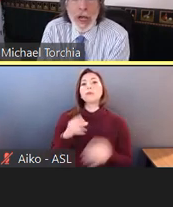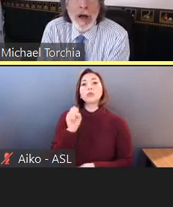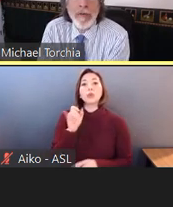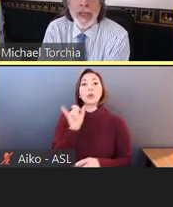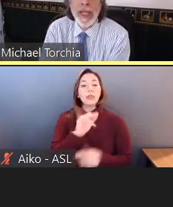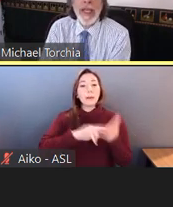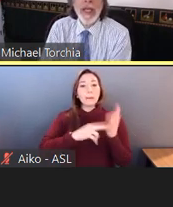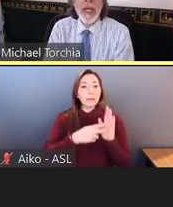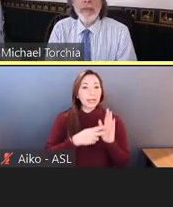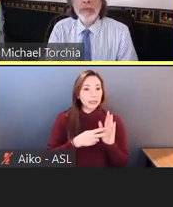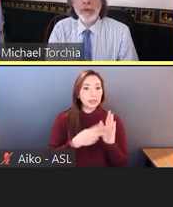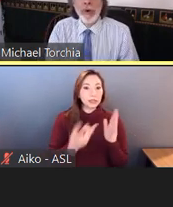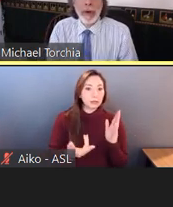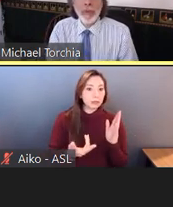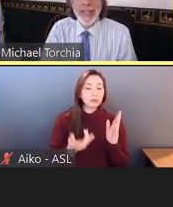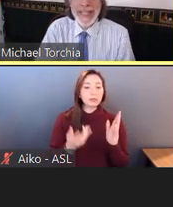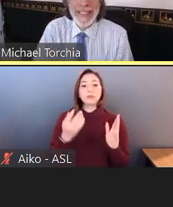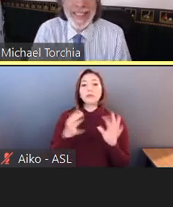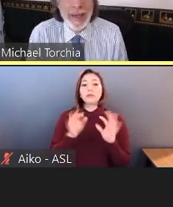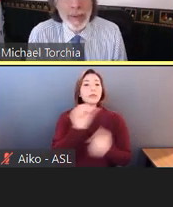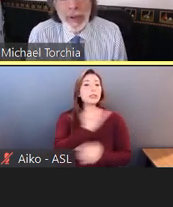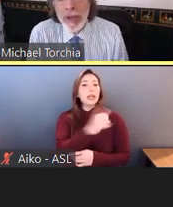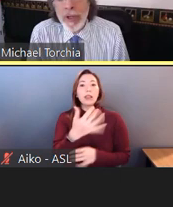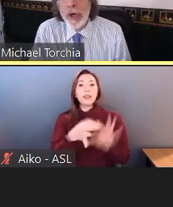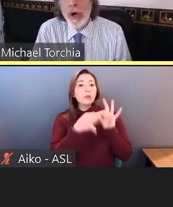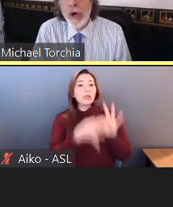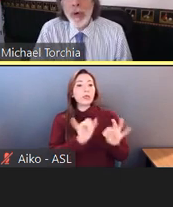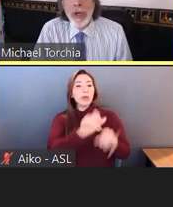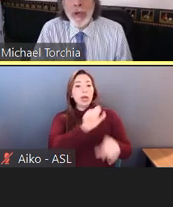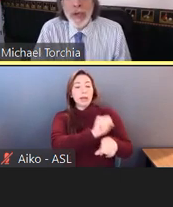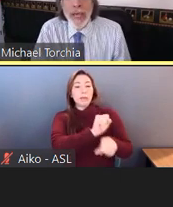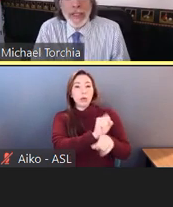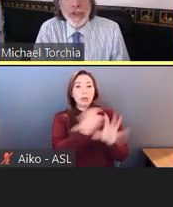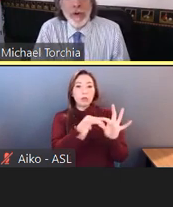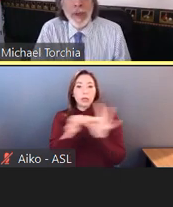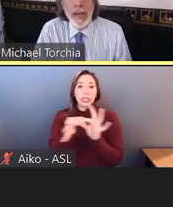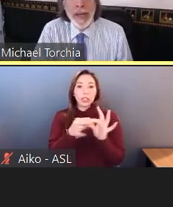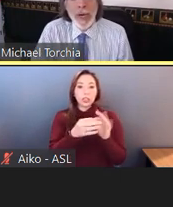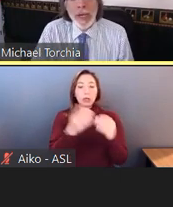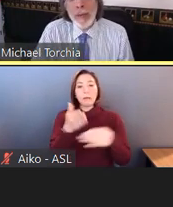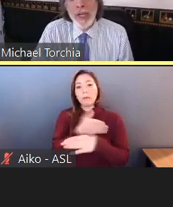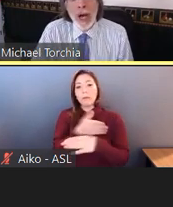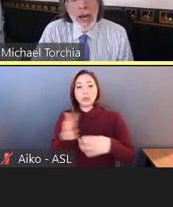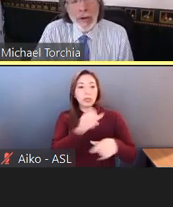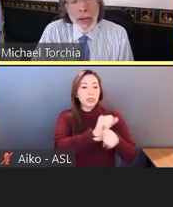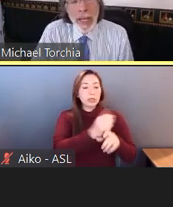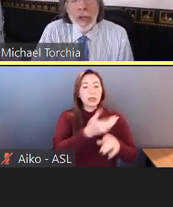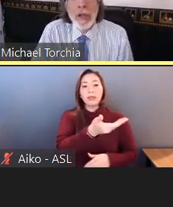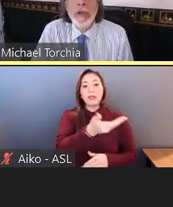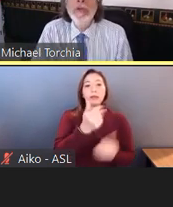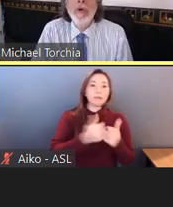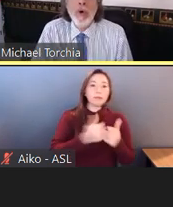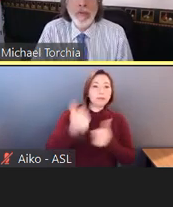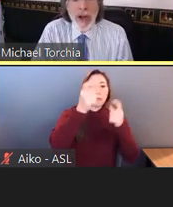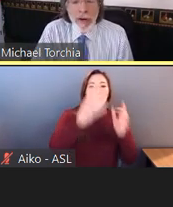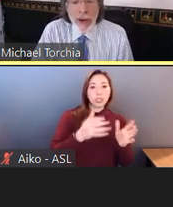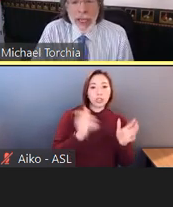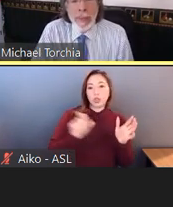of the employment relationship. So you can't discriminate when it comes to hiring, or firing,